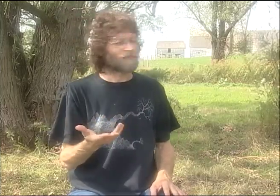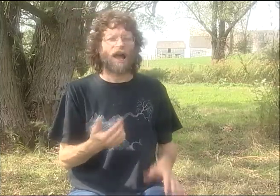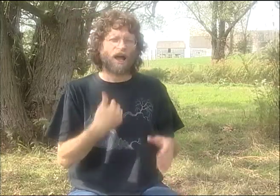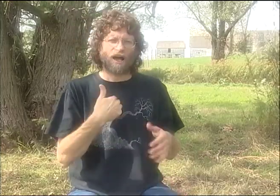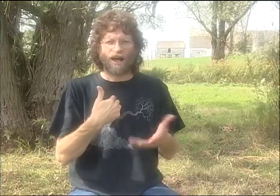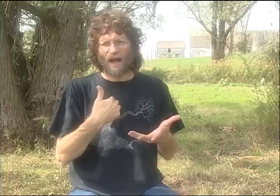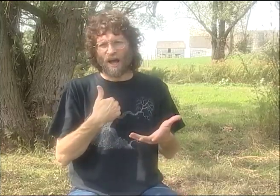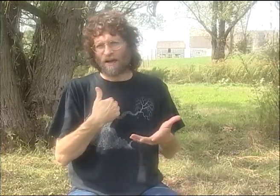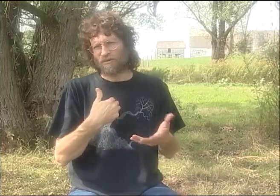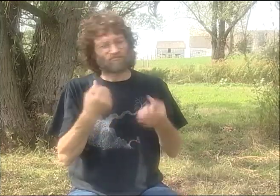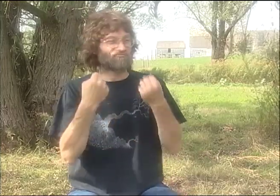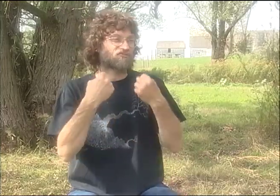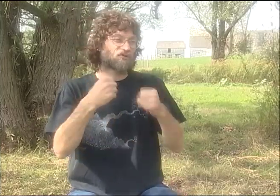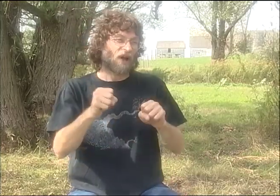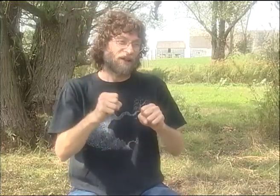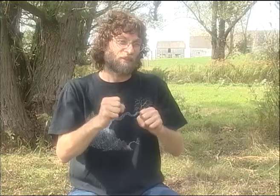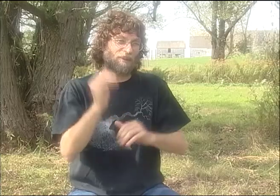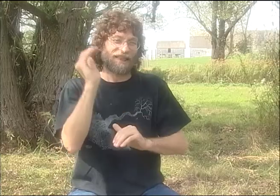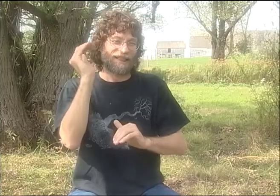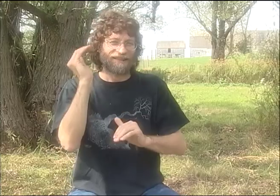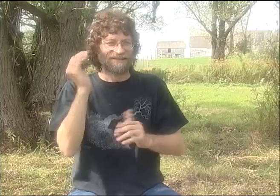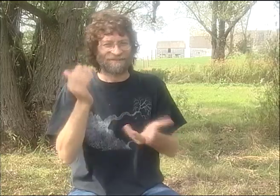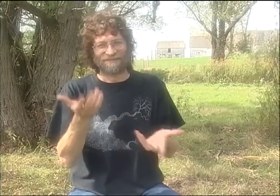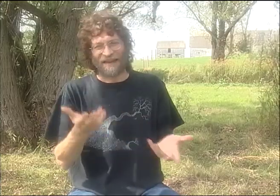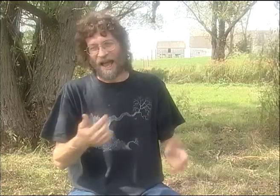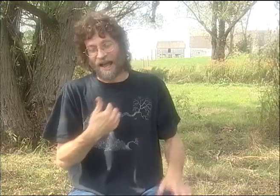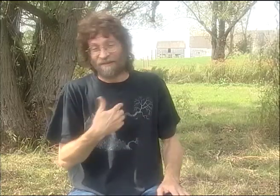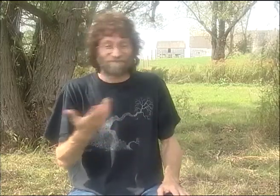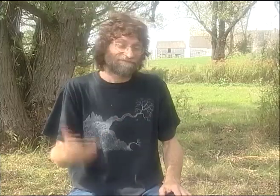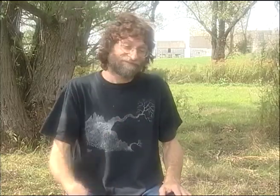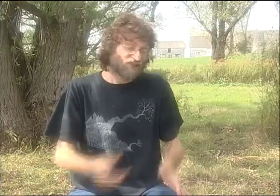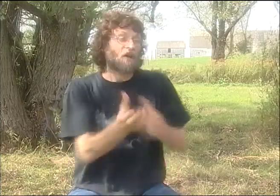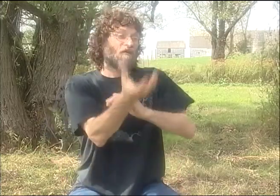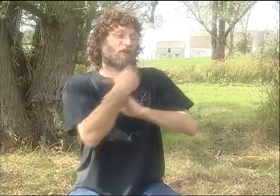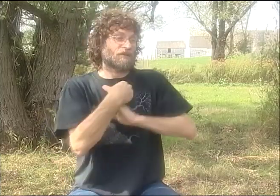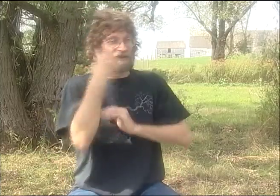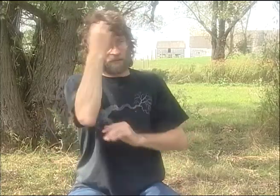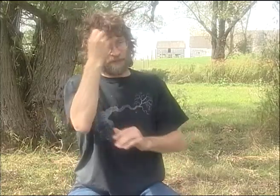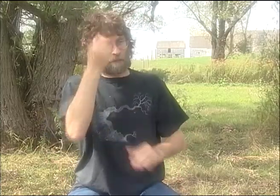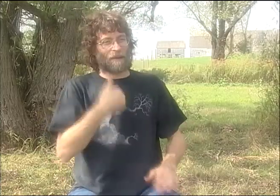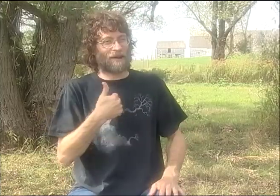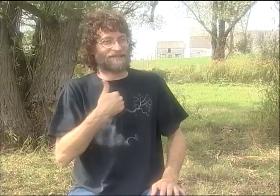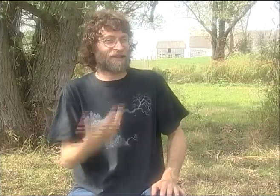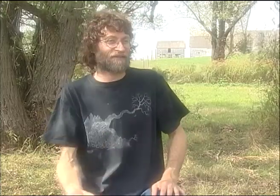HE VERY SERIOUSLY, RESPECTFULLY CONSIDERS WHAT THEY SAY. AND I LEARNED THAT FROM HIM.